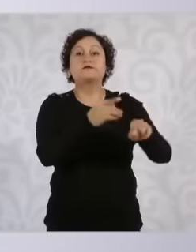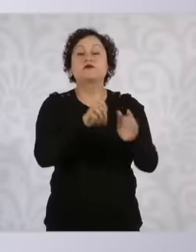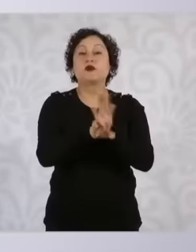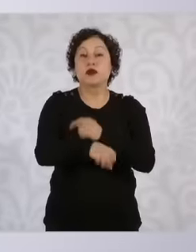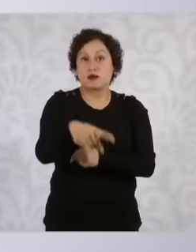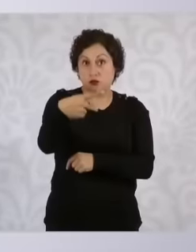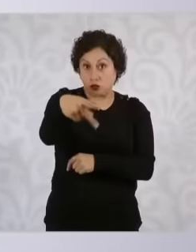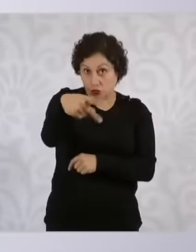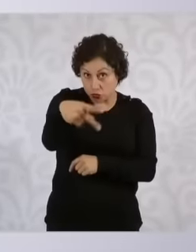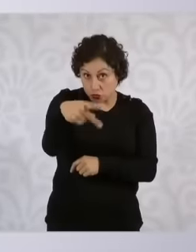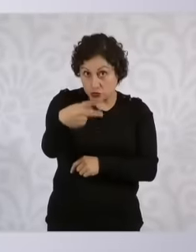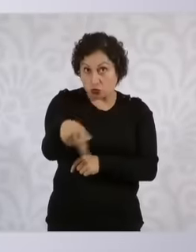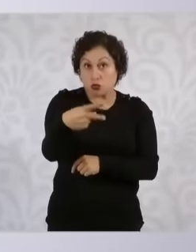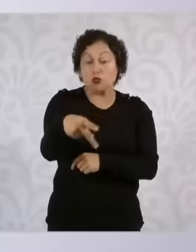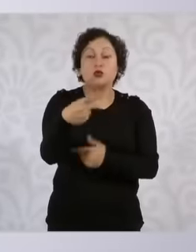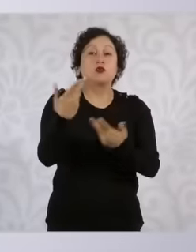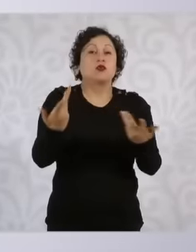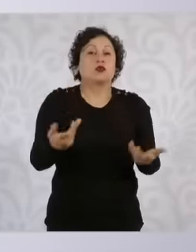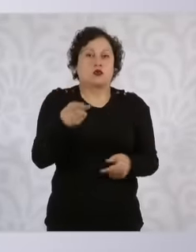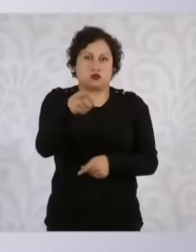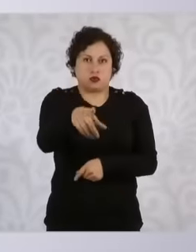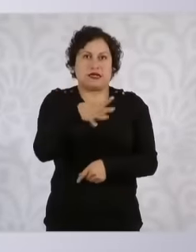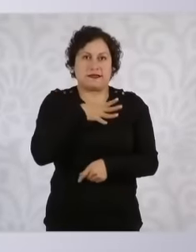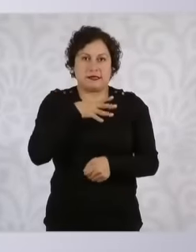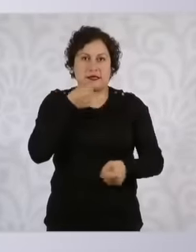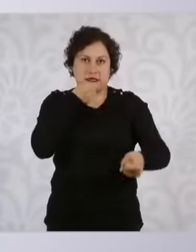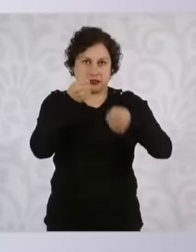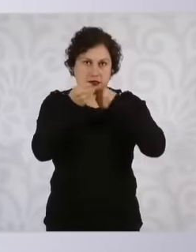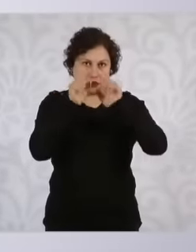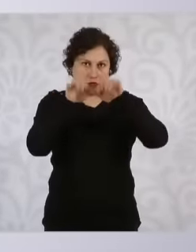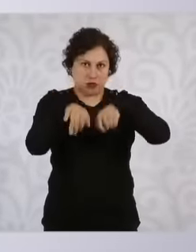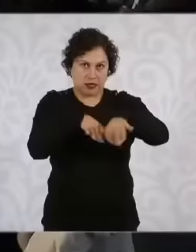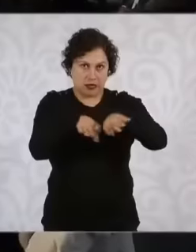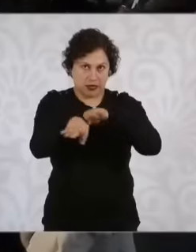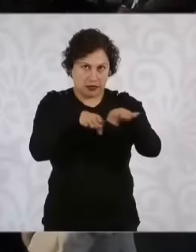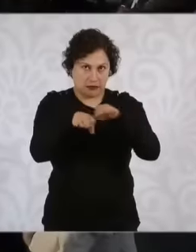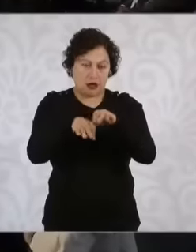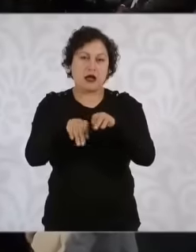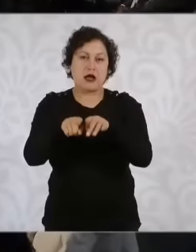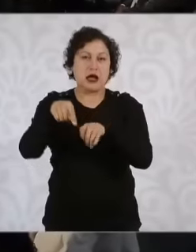thank you to ensure that independent journalists can be attended to anywhere,